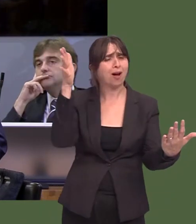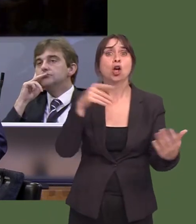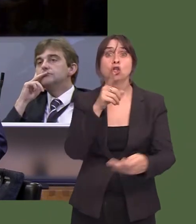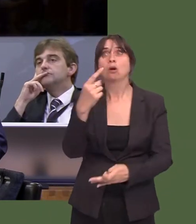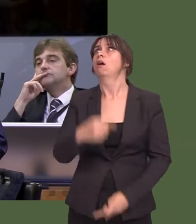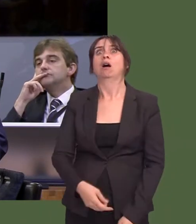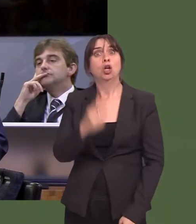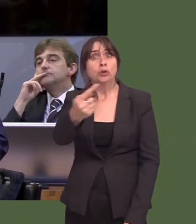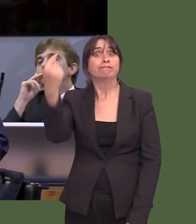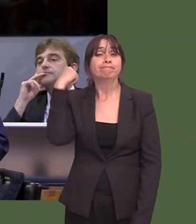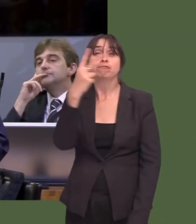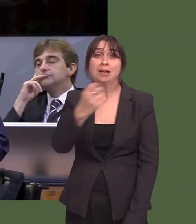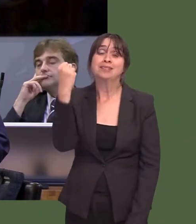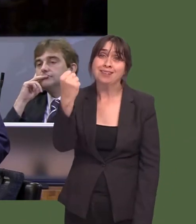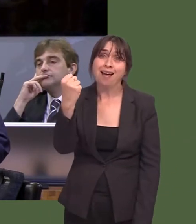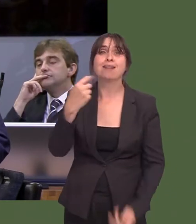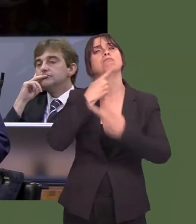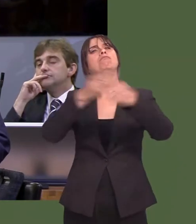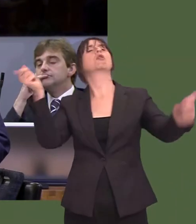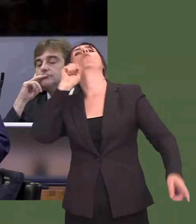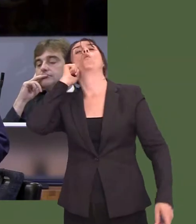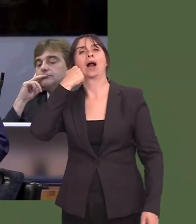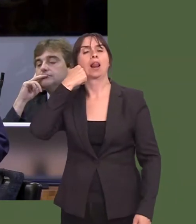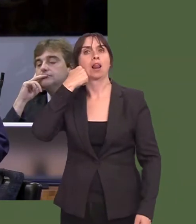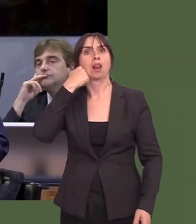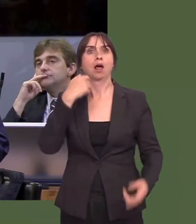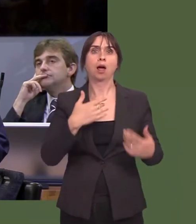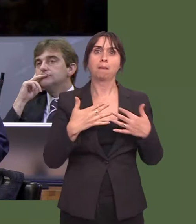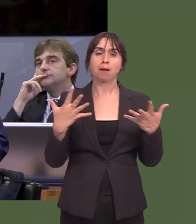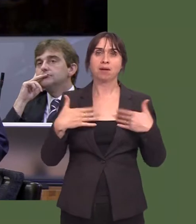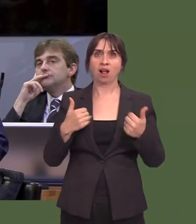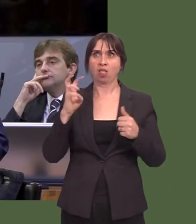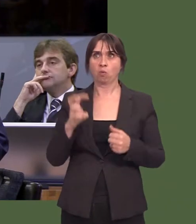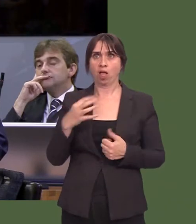Public Health Wales just say one basic point: itís not mandatory to collect the data.